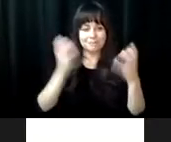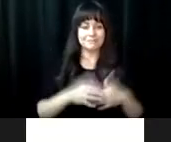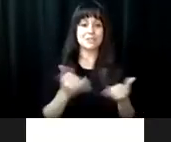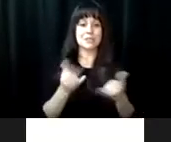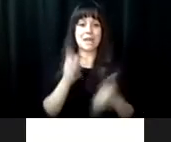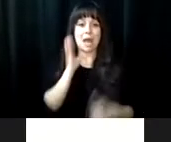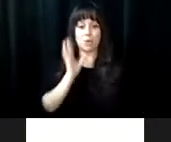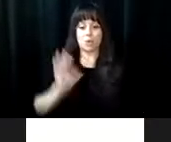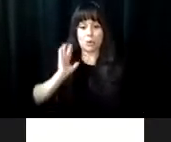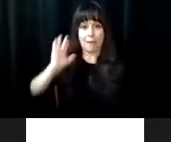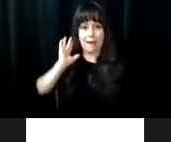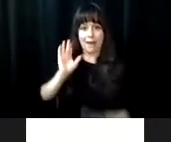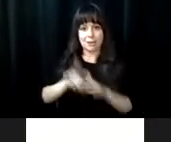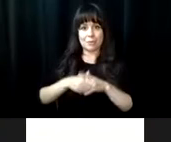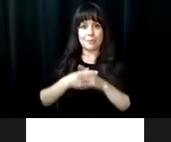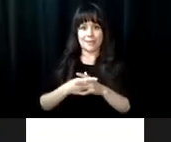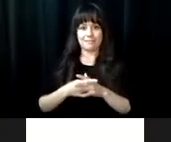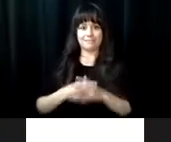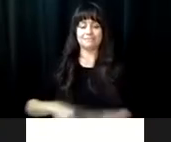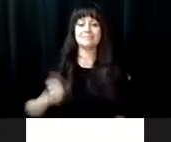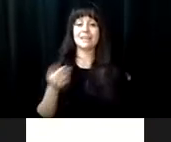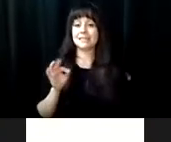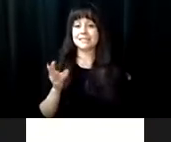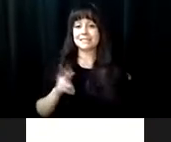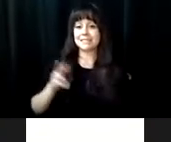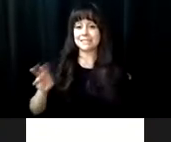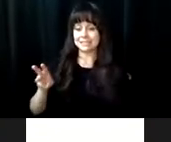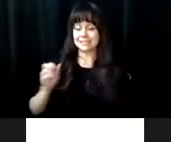lives they have imagines. Let us step back in time to where it